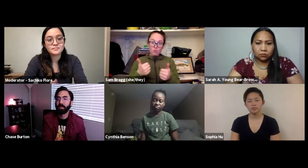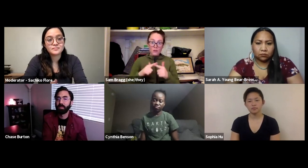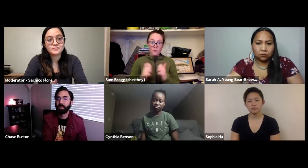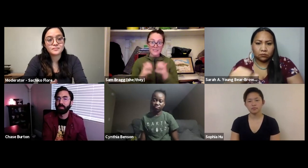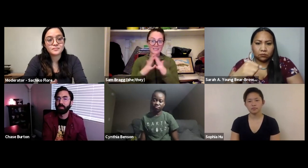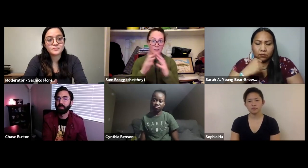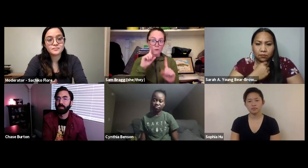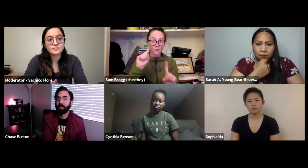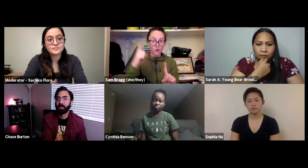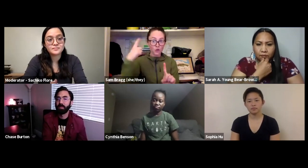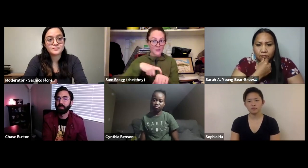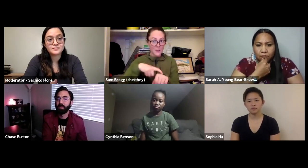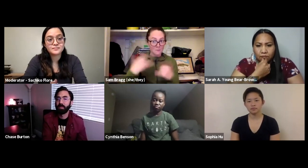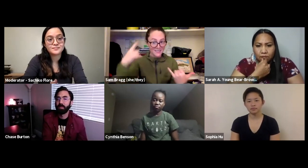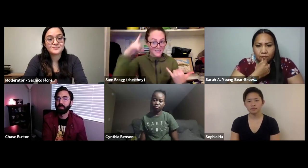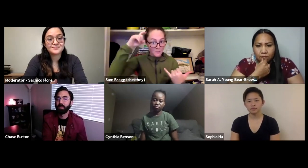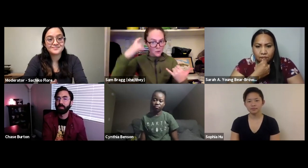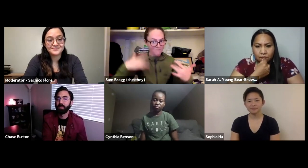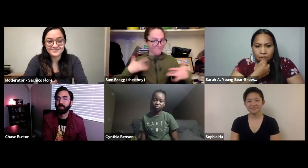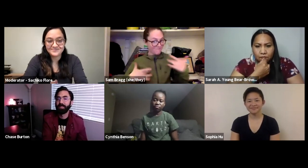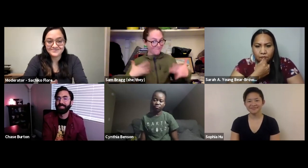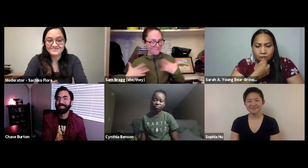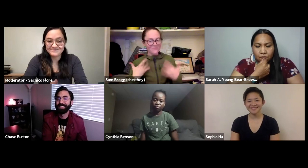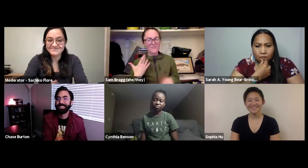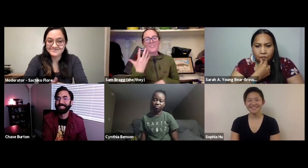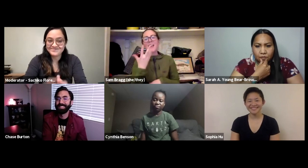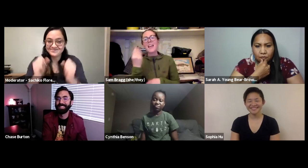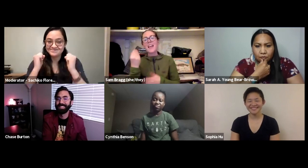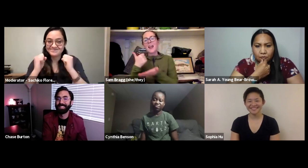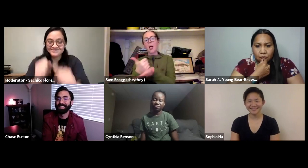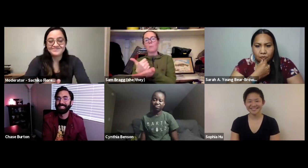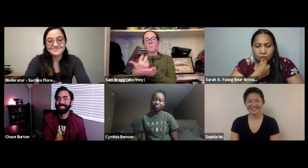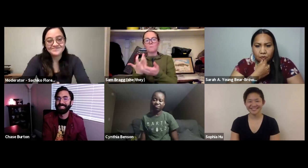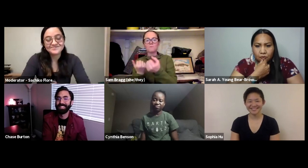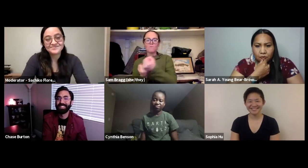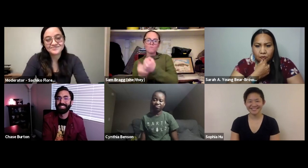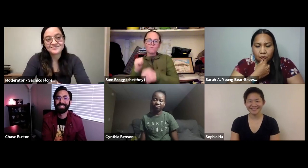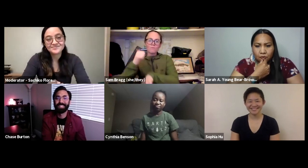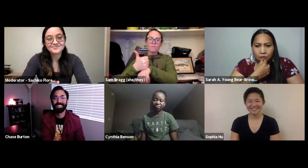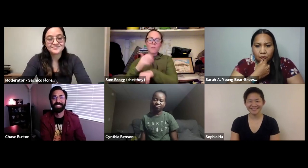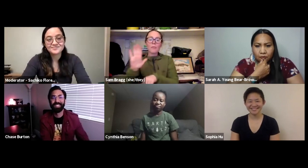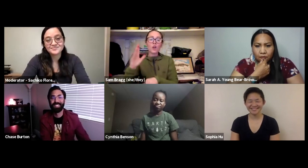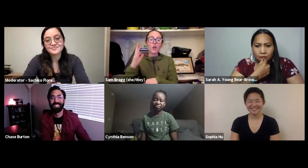on establishing CorpsTHAT's first conservation crew this coming summer. Exciting! I have